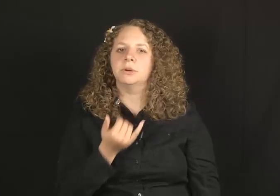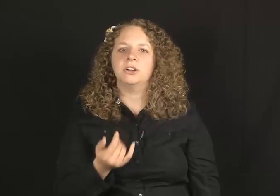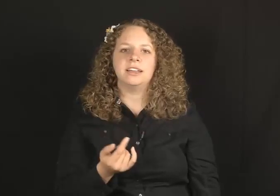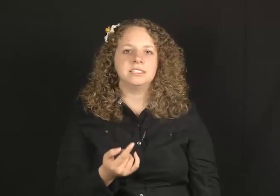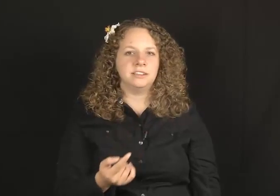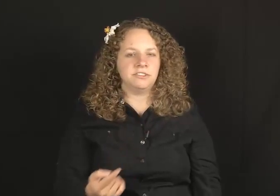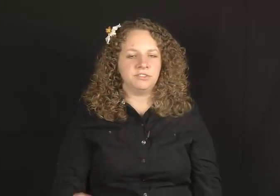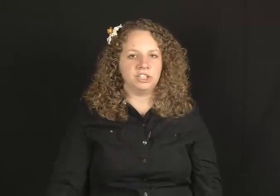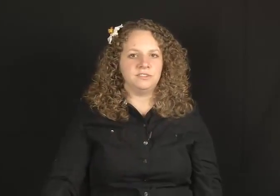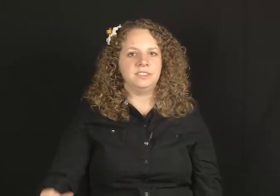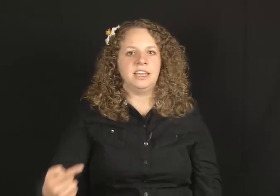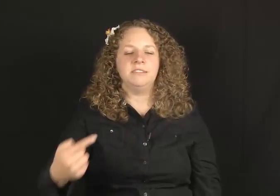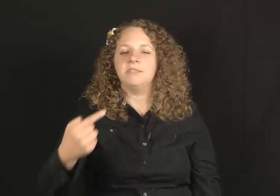The book has a different version of SAY.